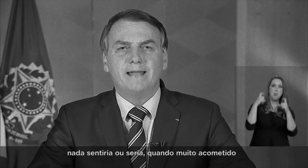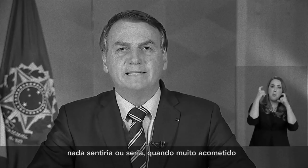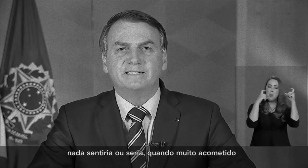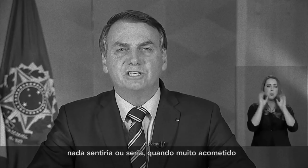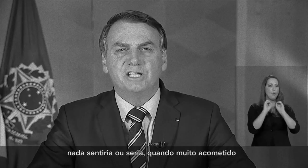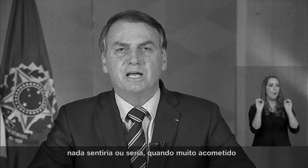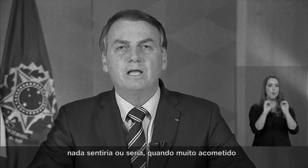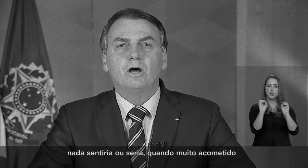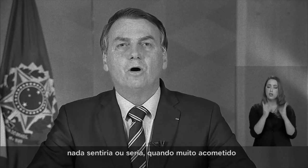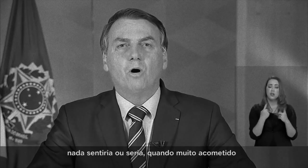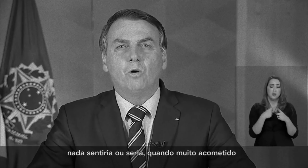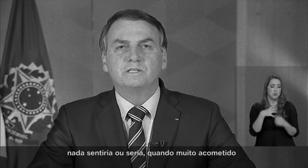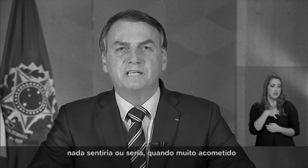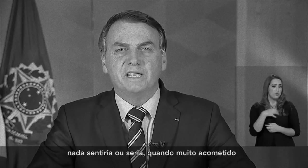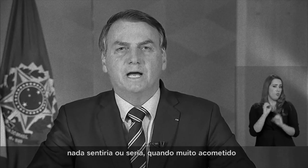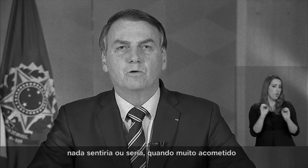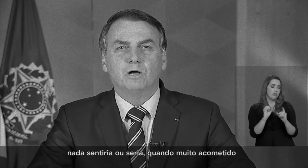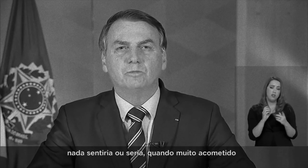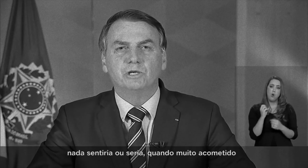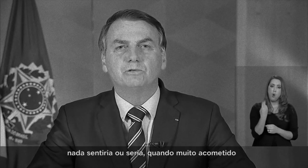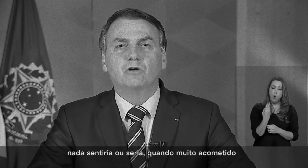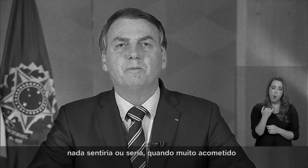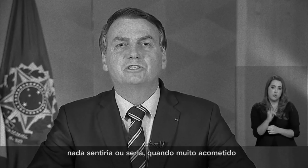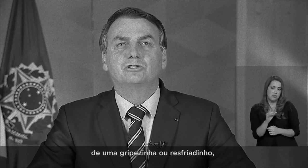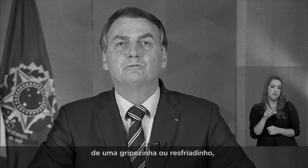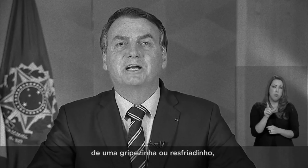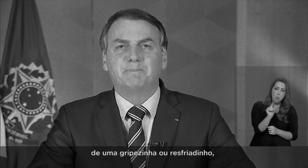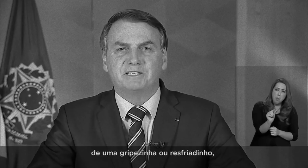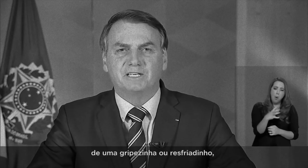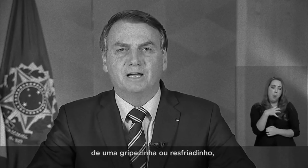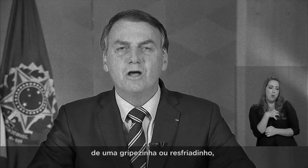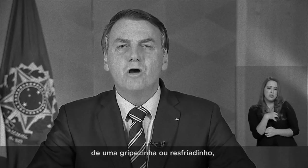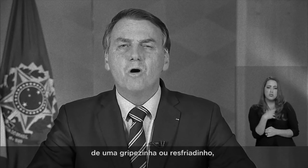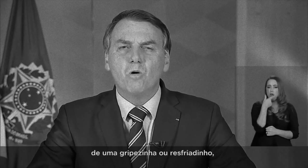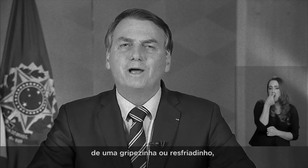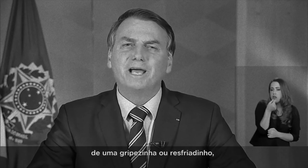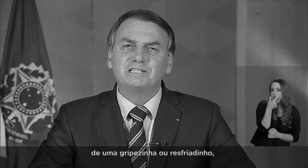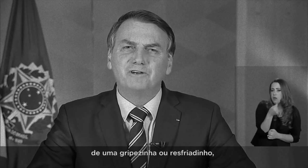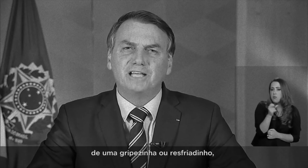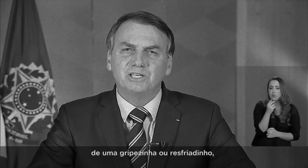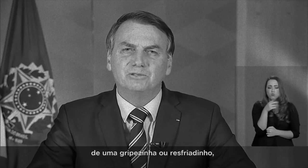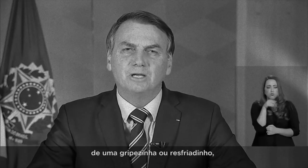Nothing would I feel nor would I at the very least be affected by a little flu or a little cold